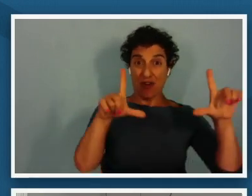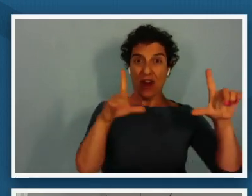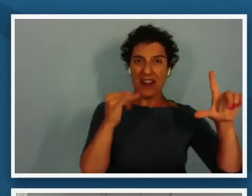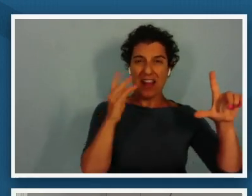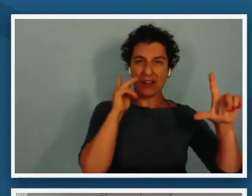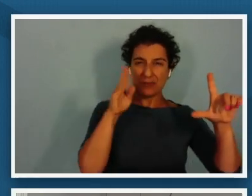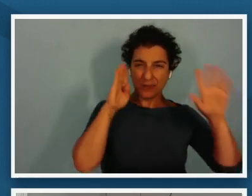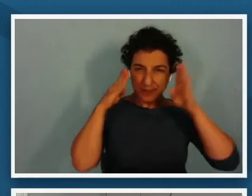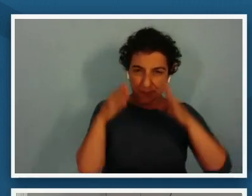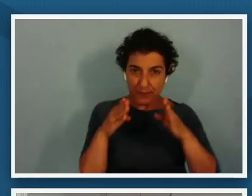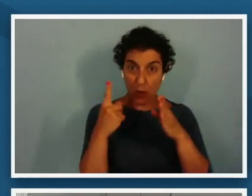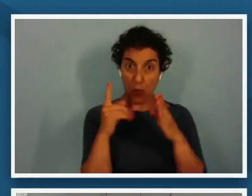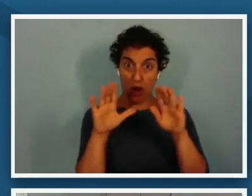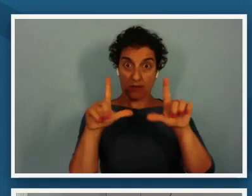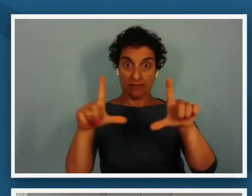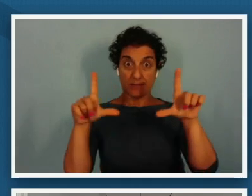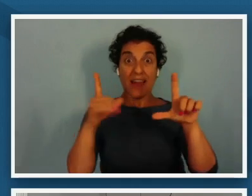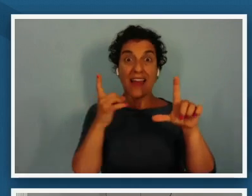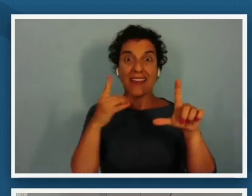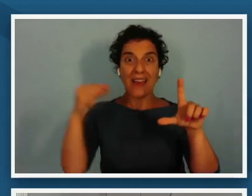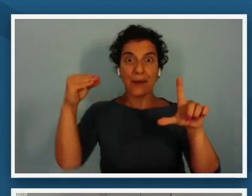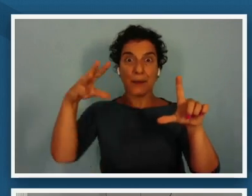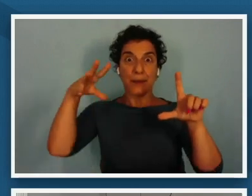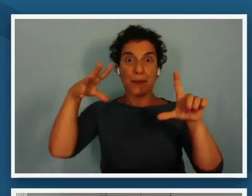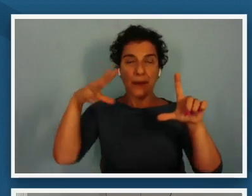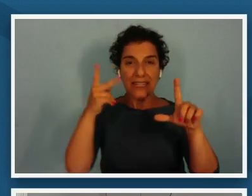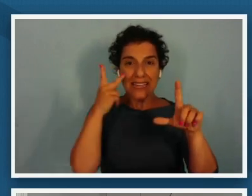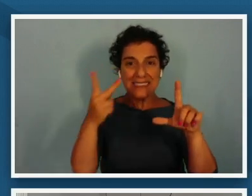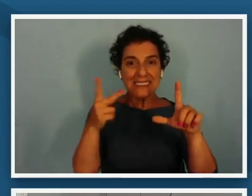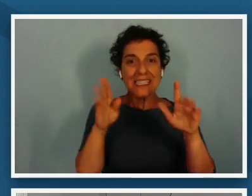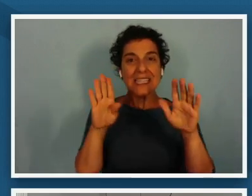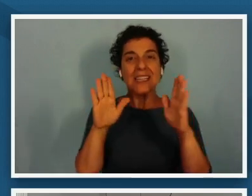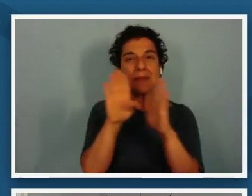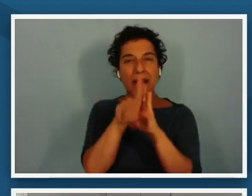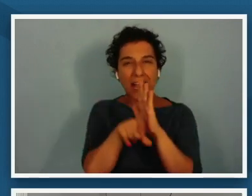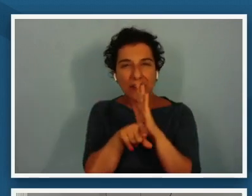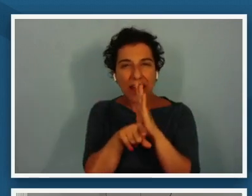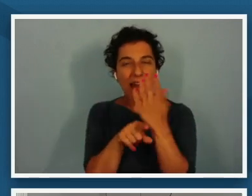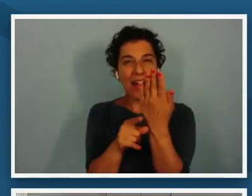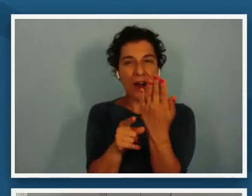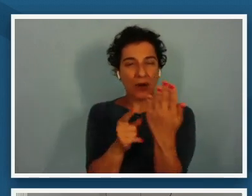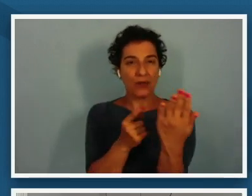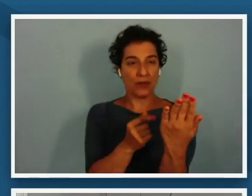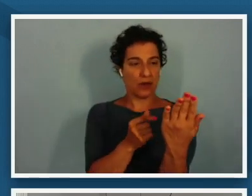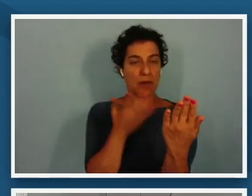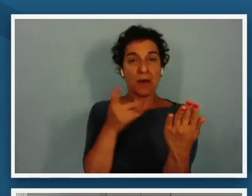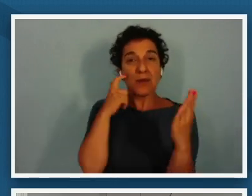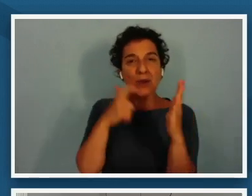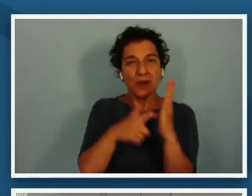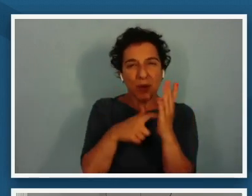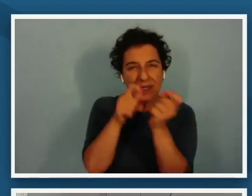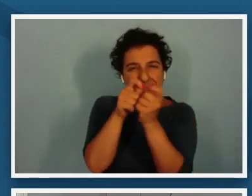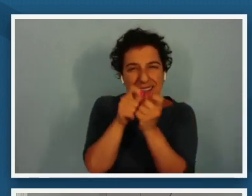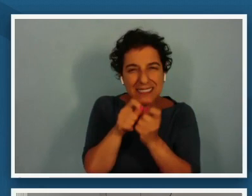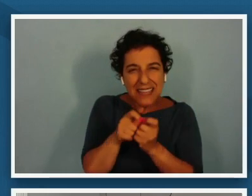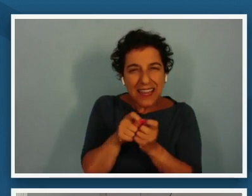lightened version you can see perhaps a little bit more of the background you might notice some of the details in the